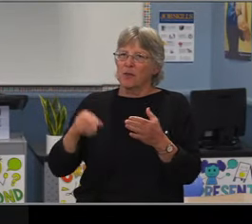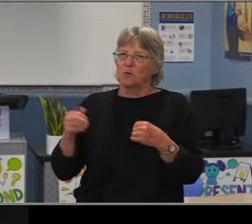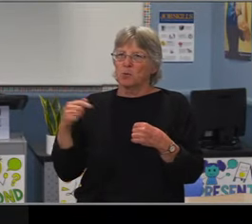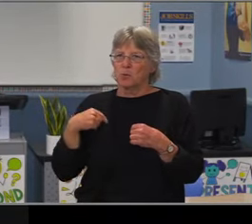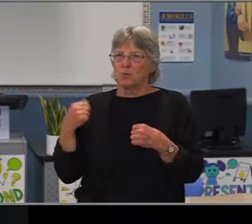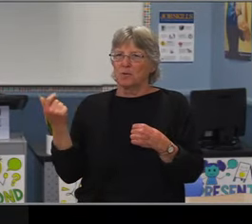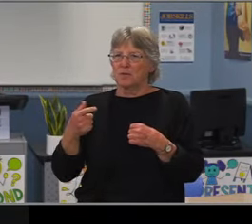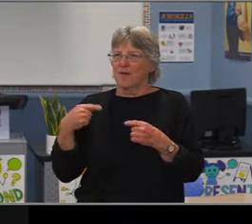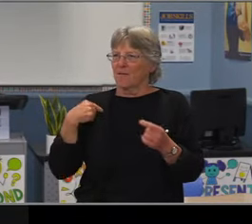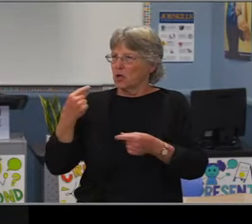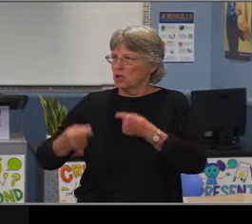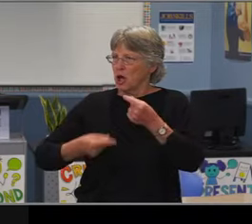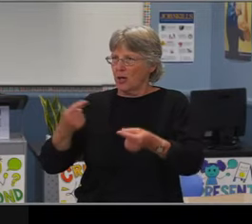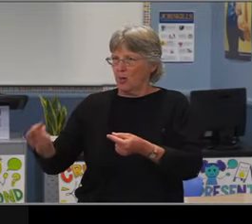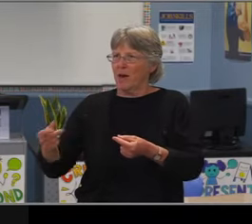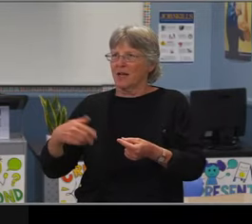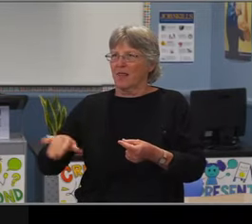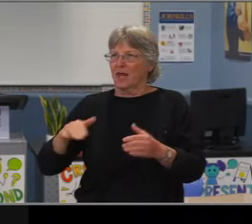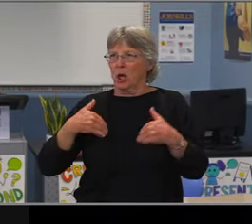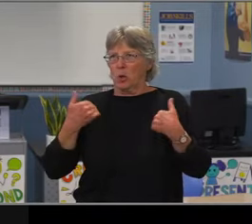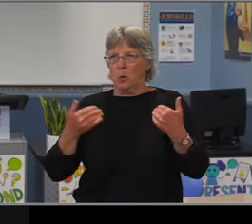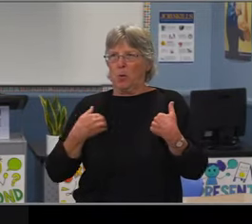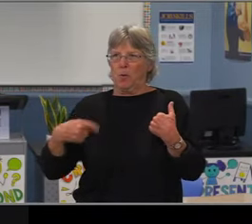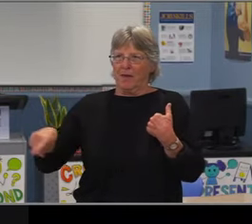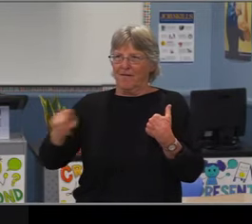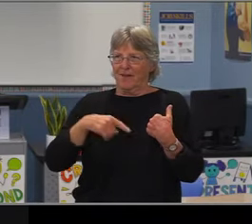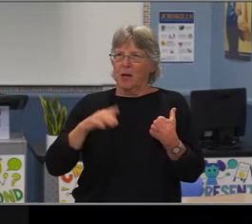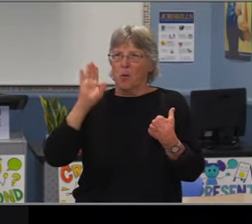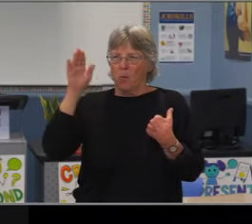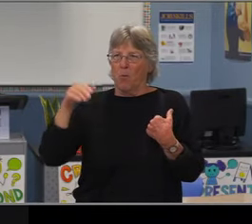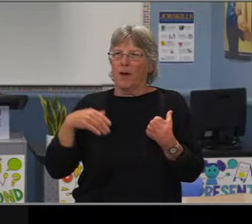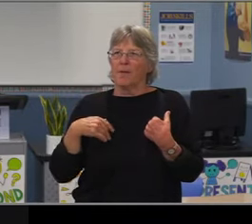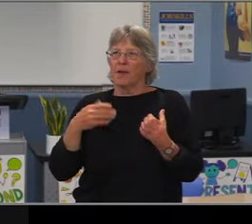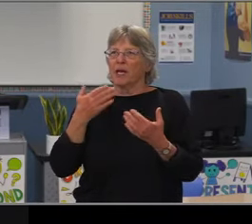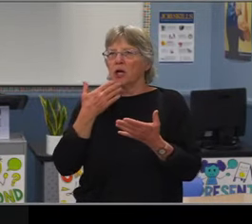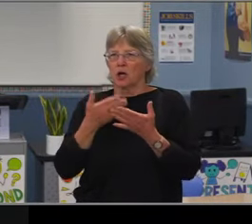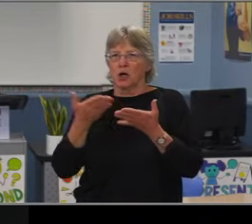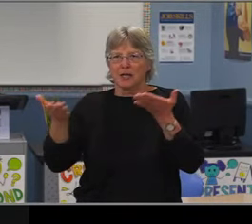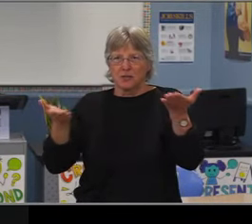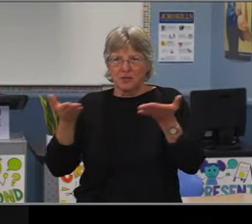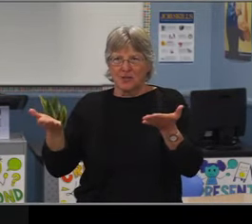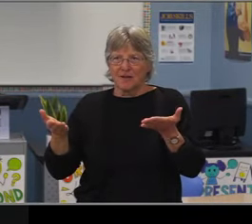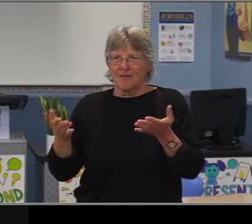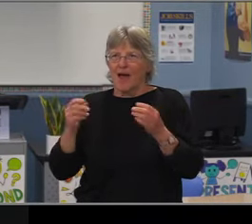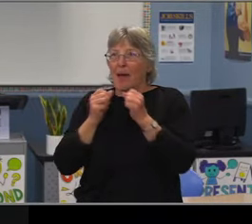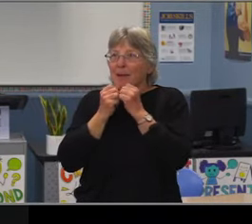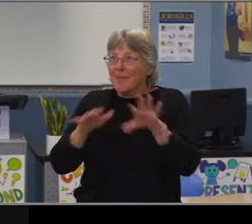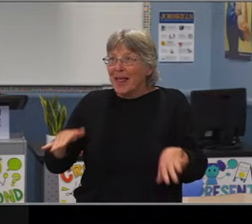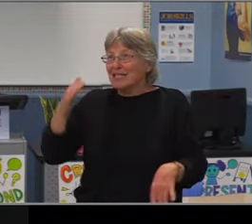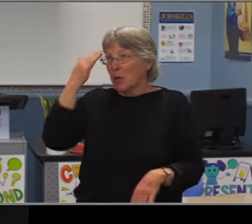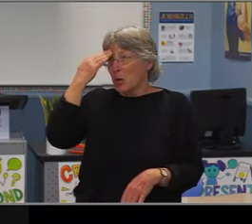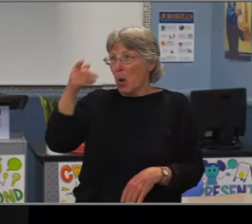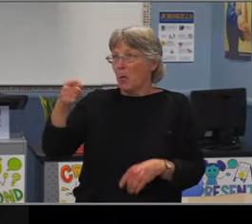and those in our district and in the city who have helped them through this difficult time. And I just thought you'd love hearing